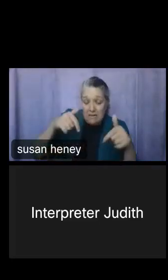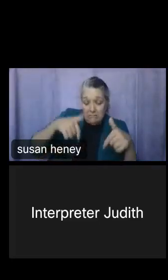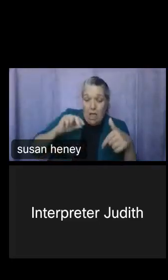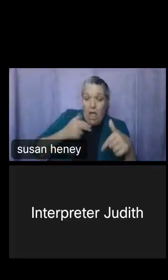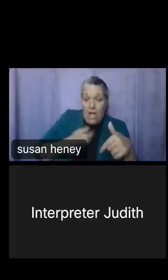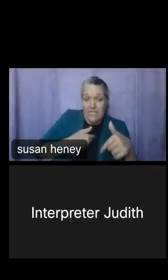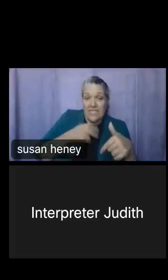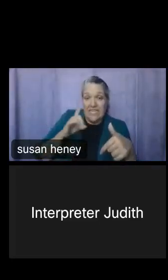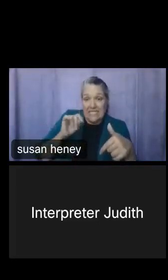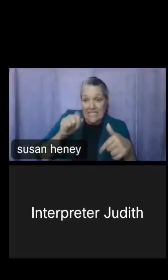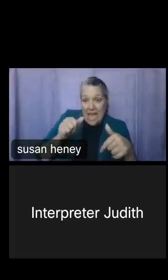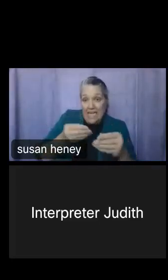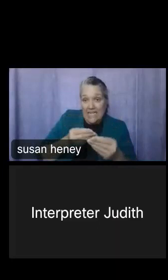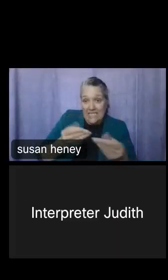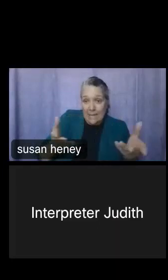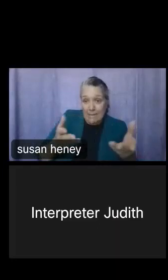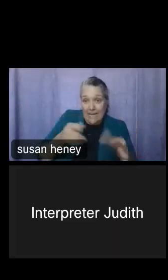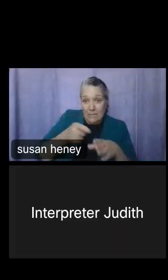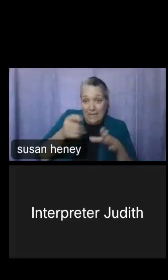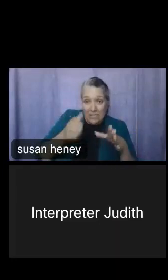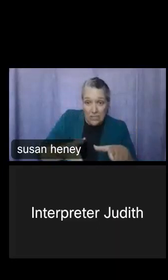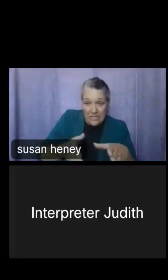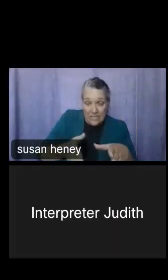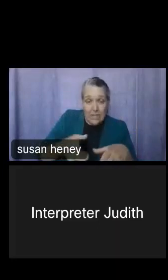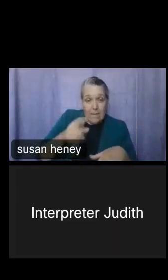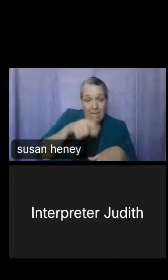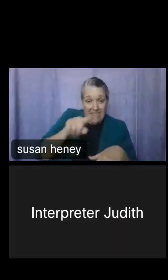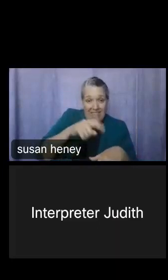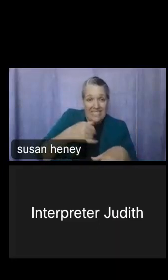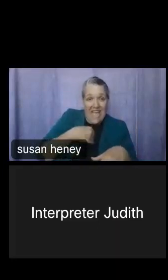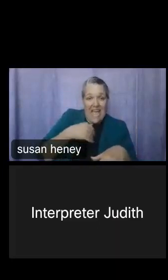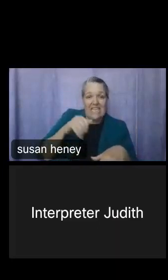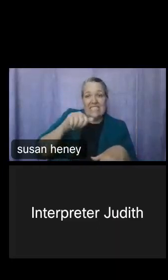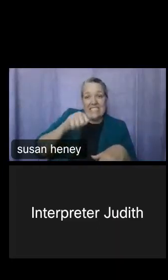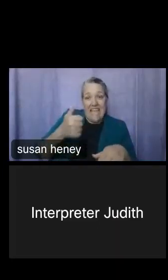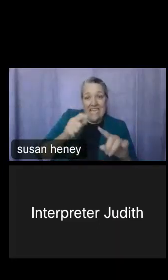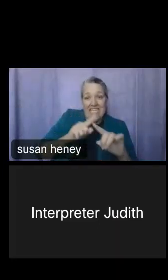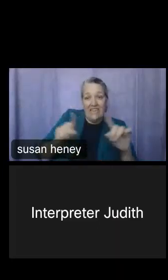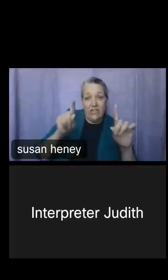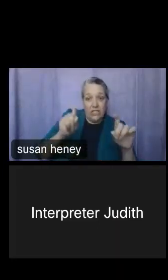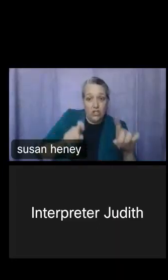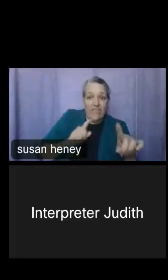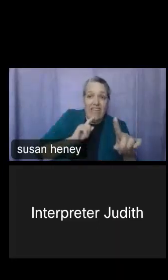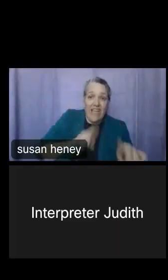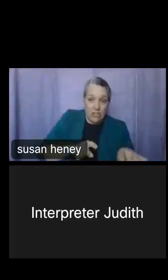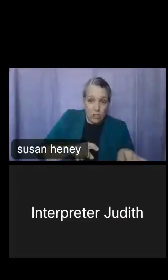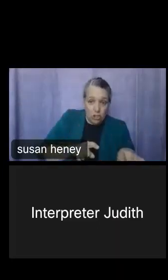see there's 10 different variables, or survey answers, apologies. So we'll look at those,